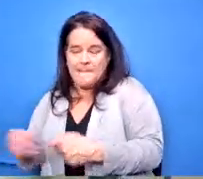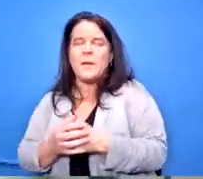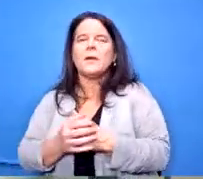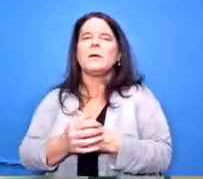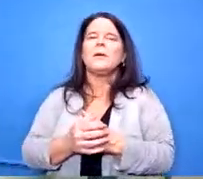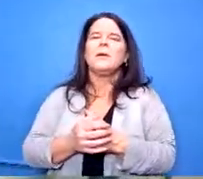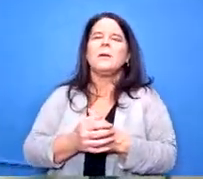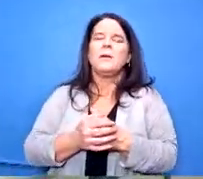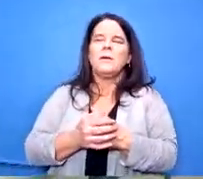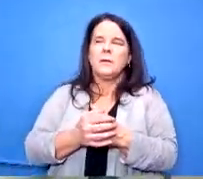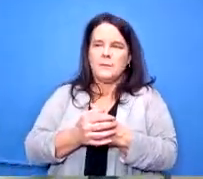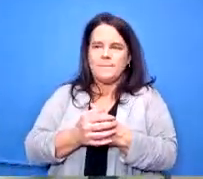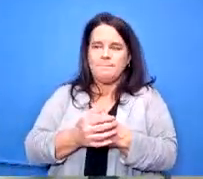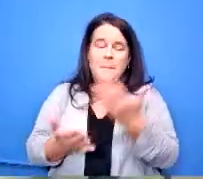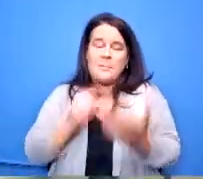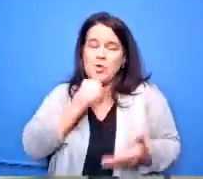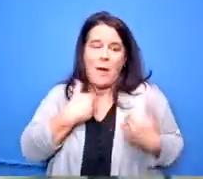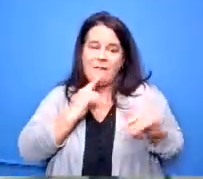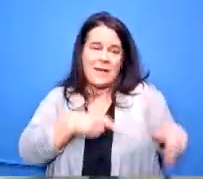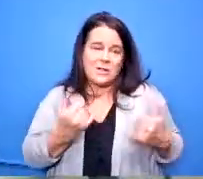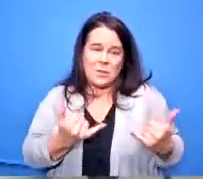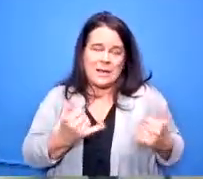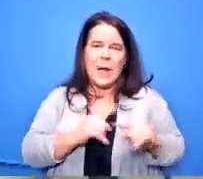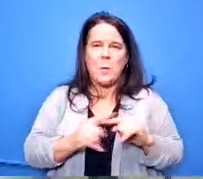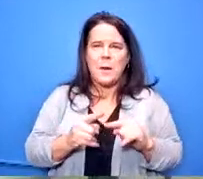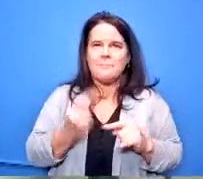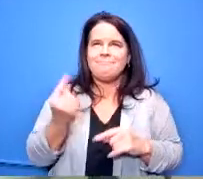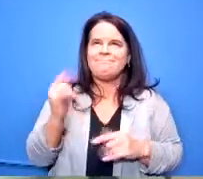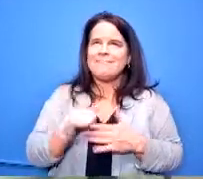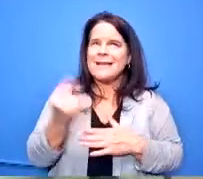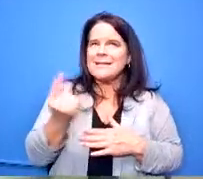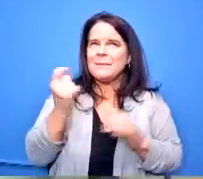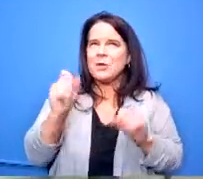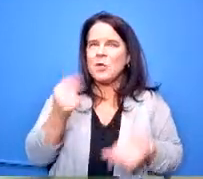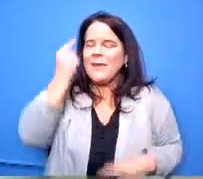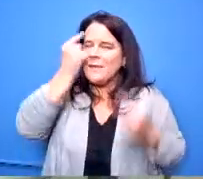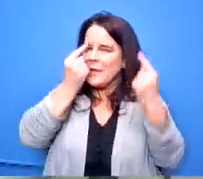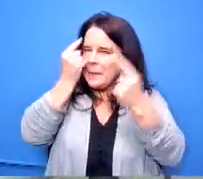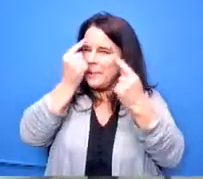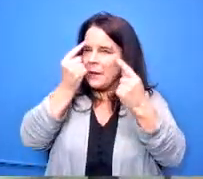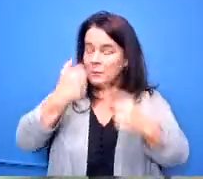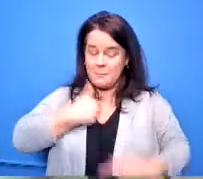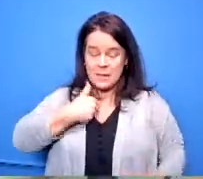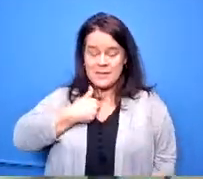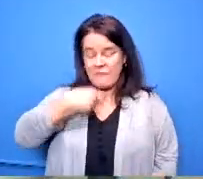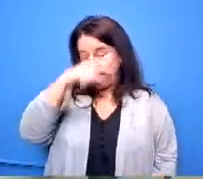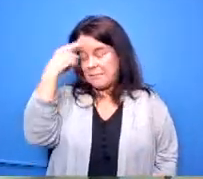about with this program of study of how i mean i was a black kid and when i was a junior in high